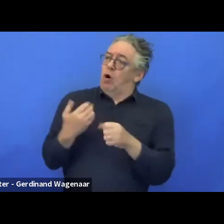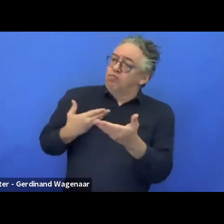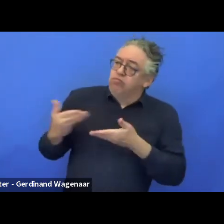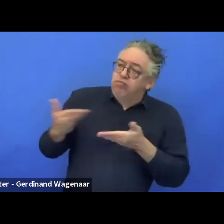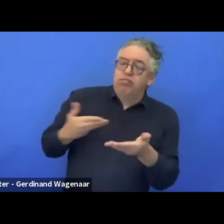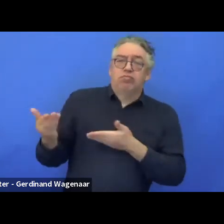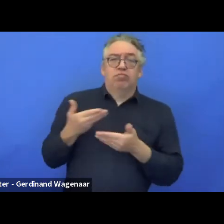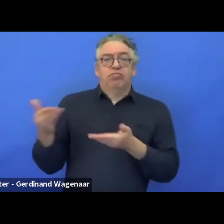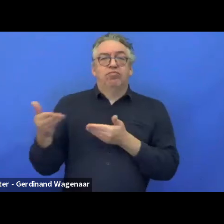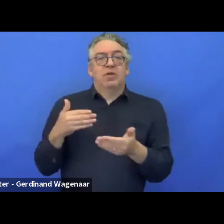Next slide, please.